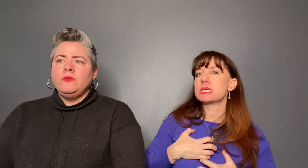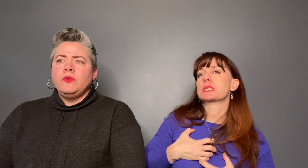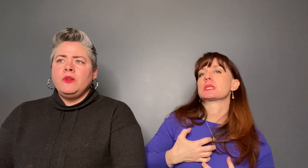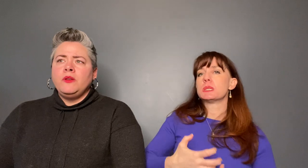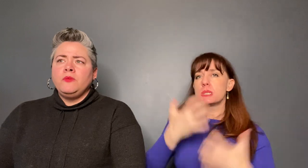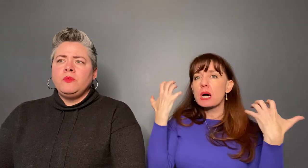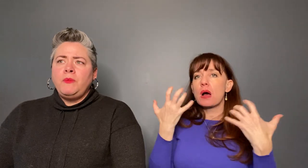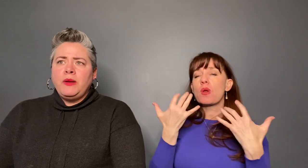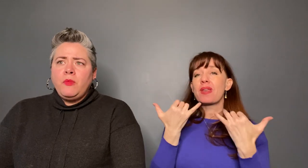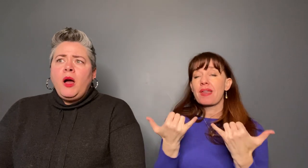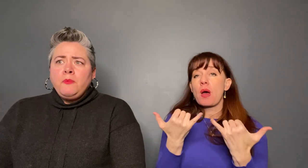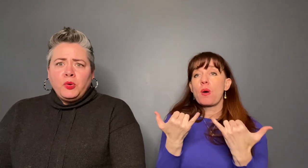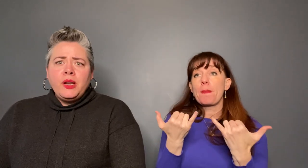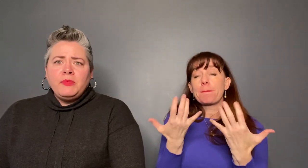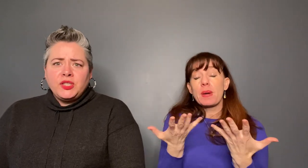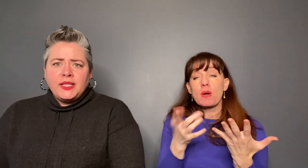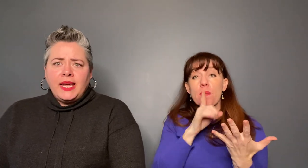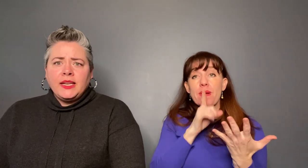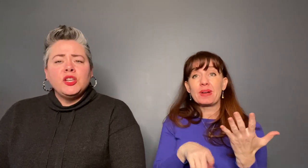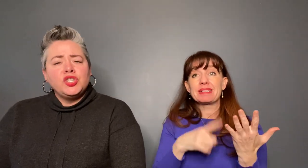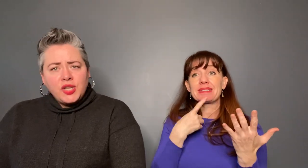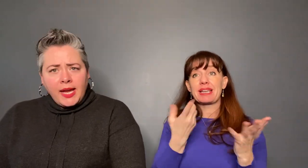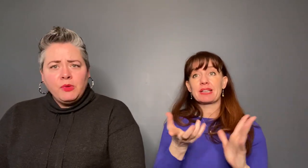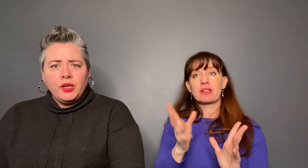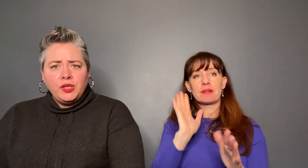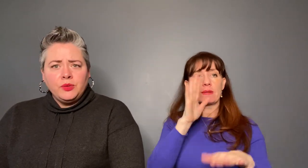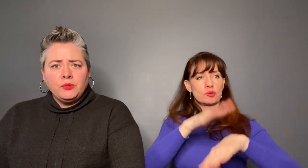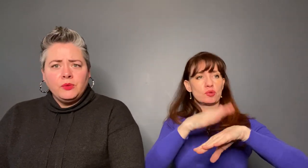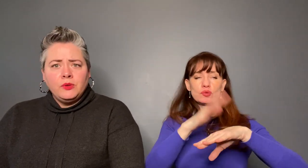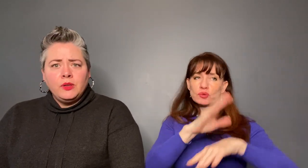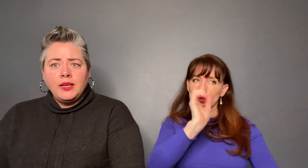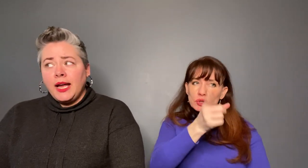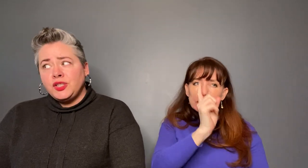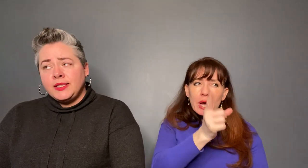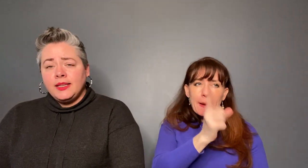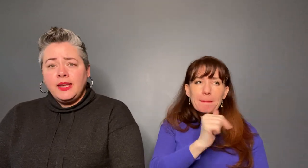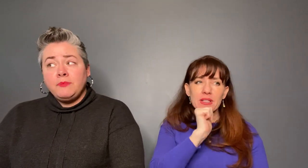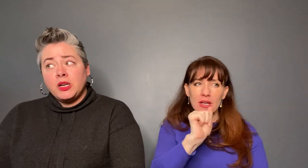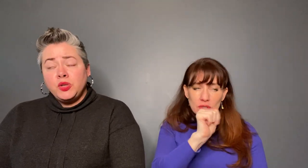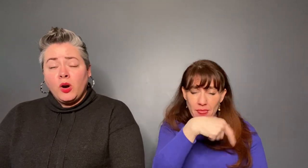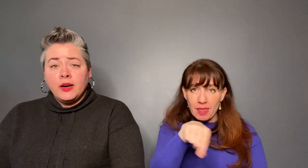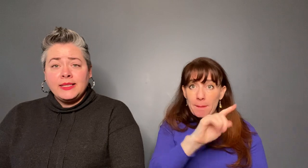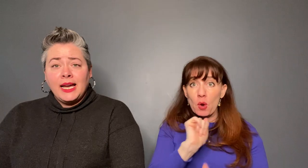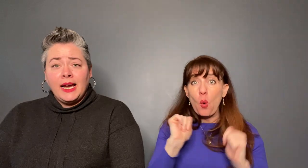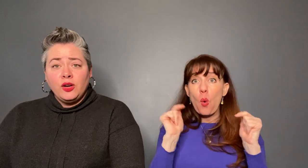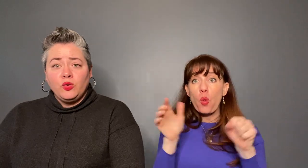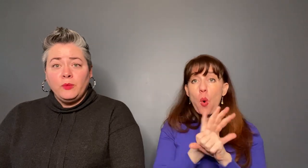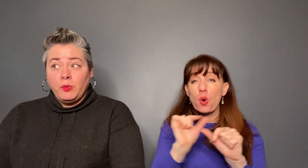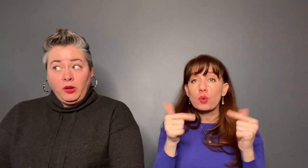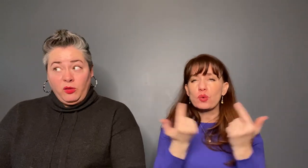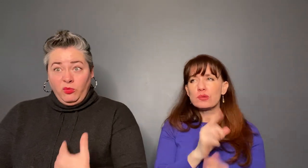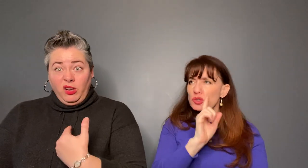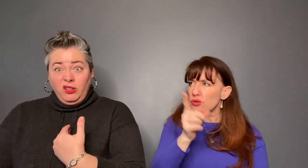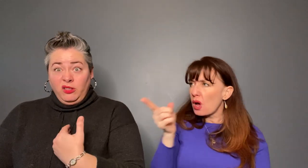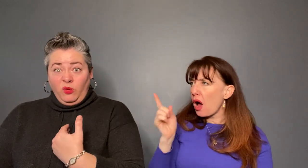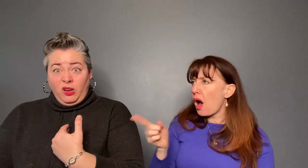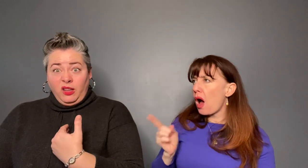saying: shame on you, not just to them but to our entire group, we're like: we didn't do